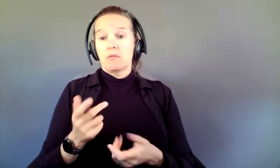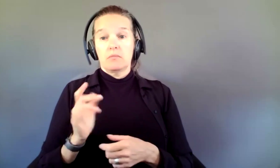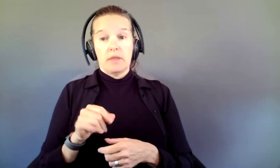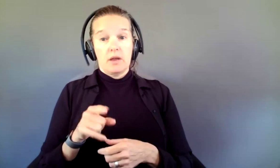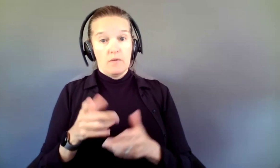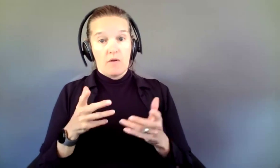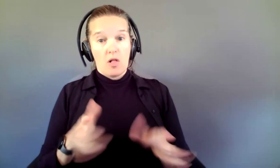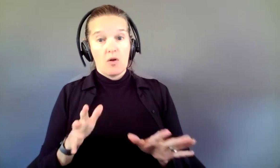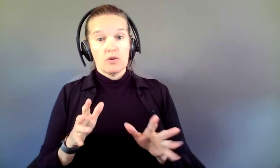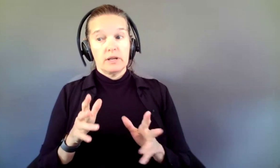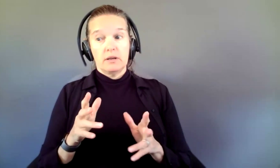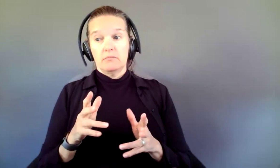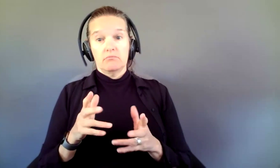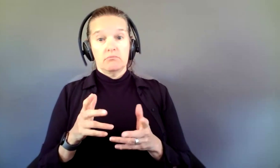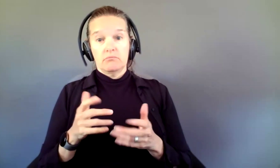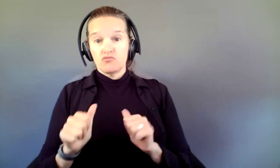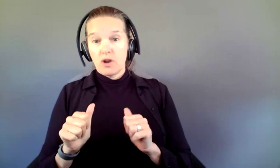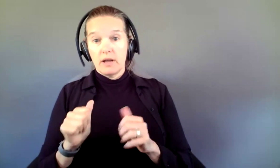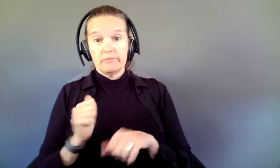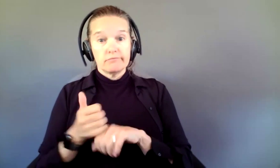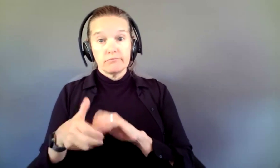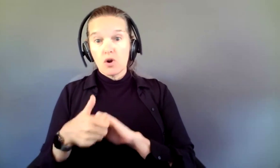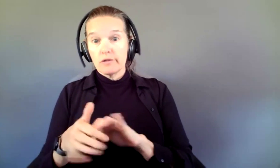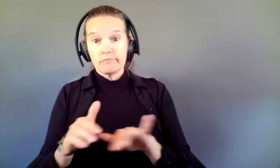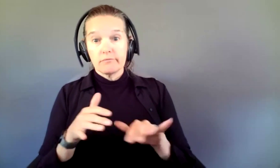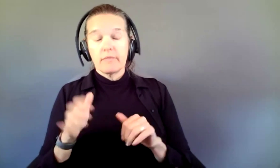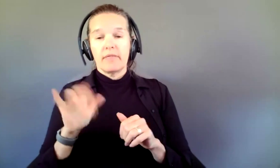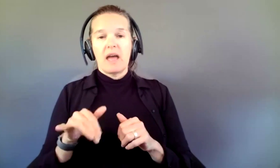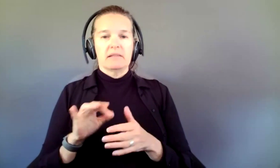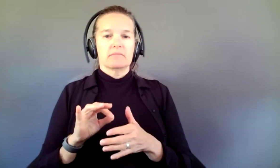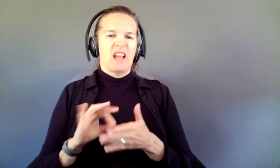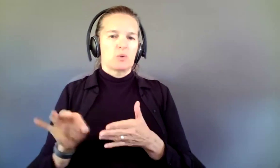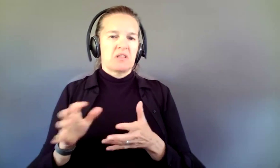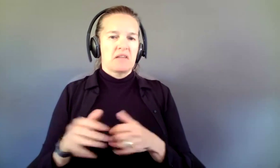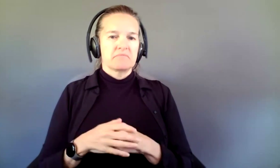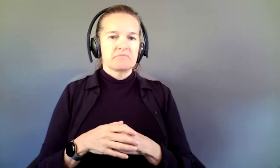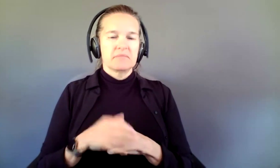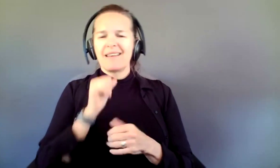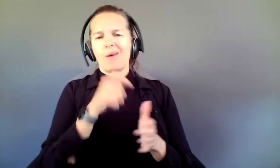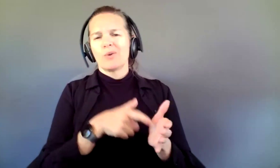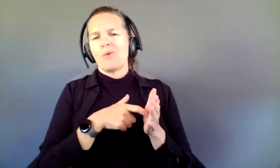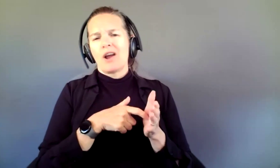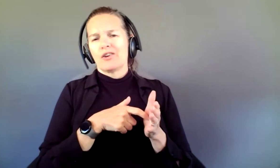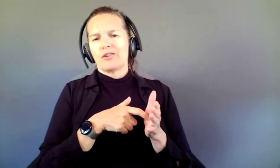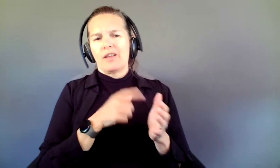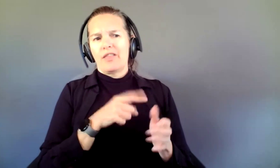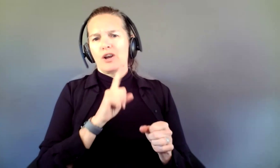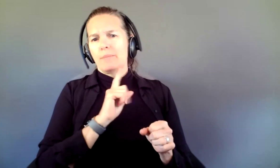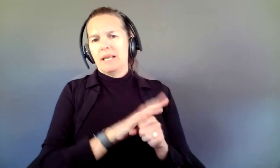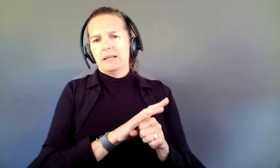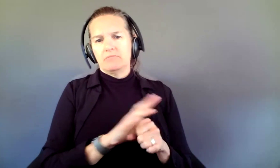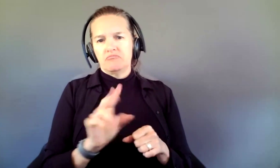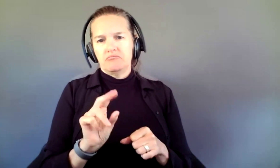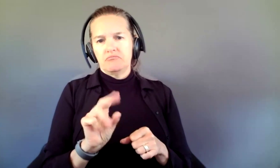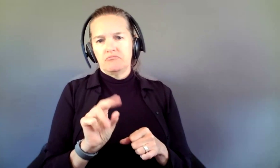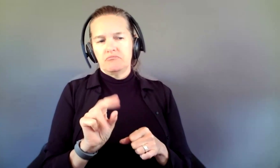toward that counts a lot. It is not required that they be committed, but it is important